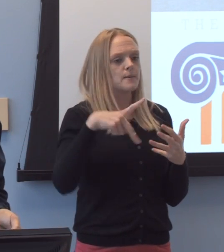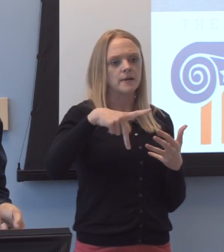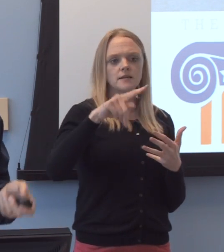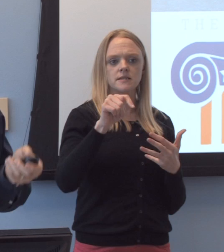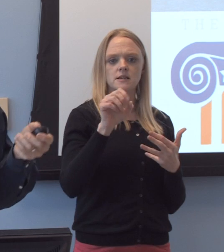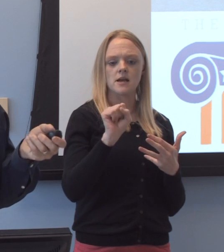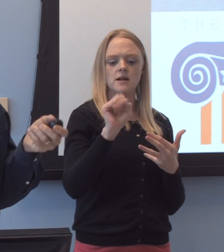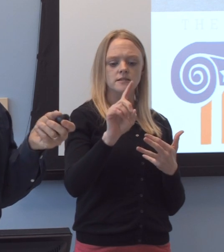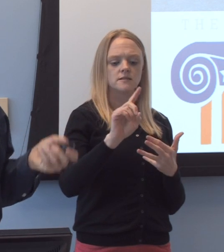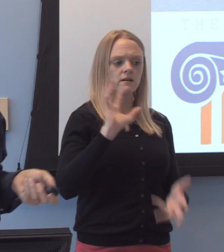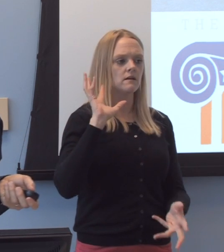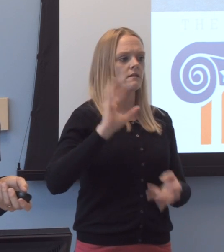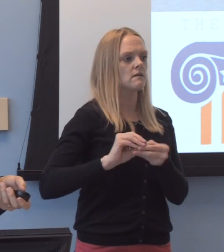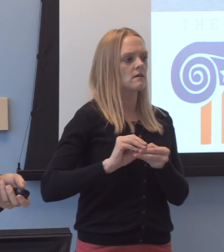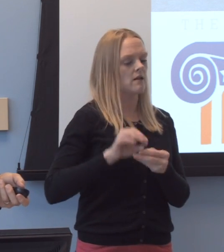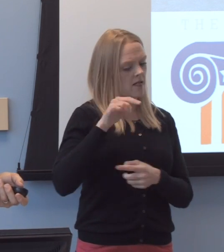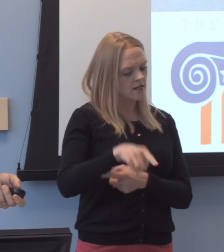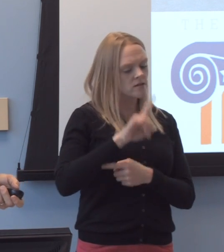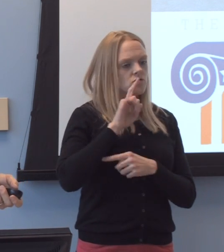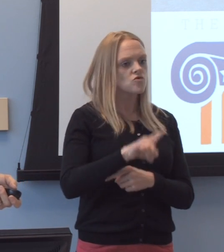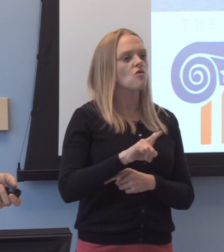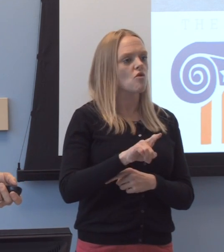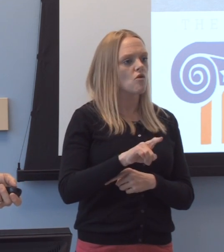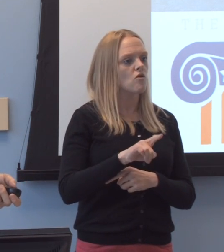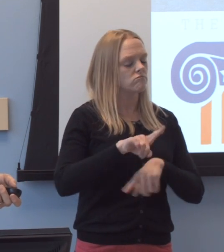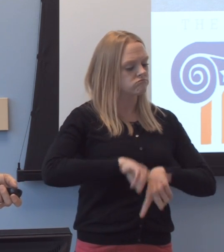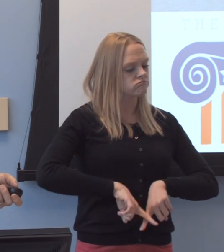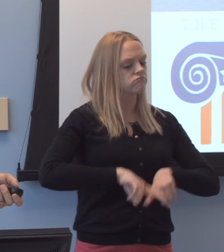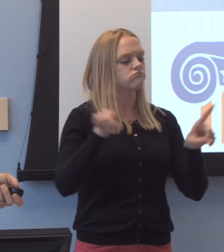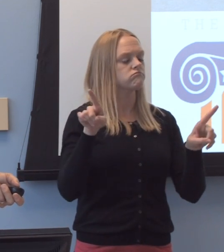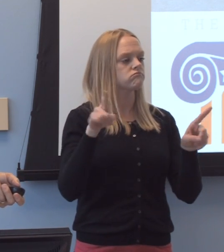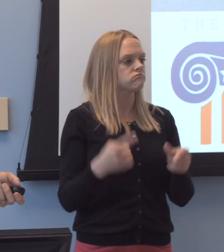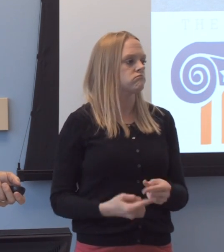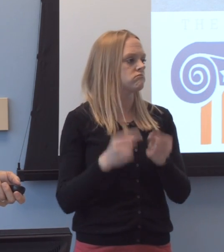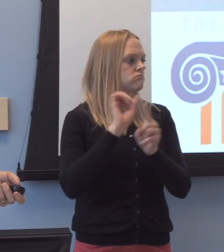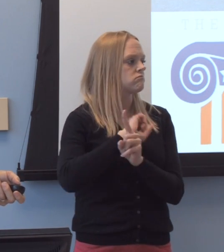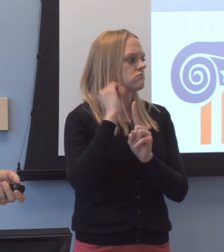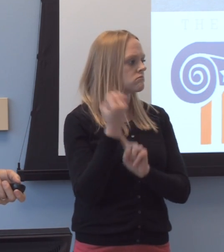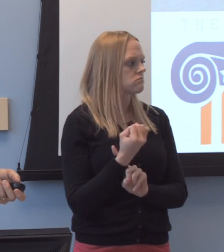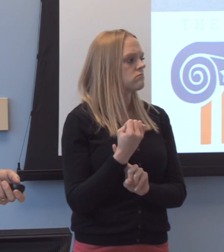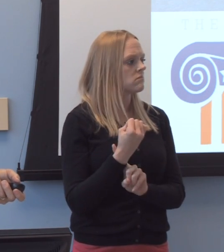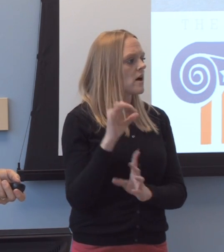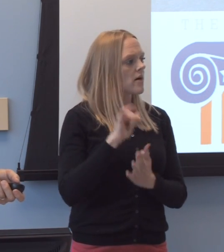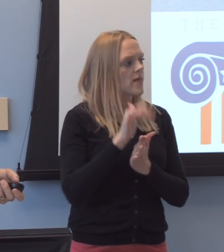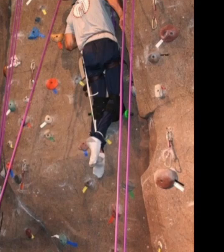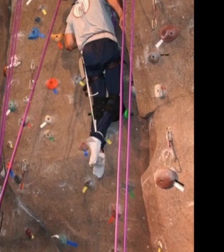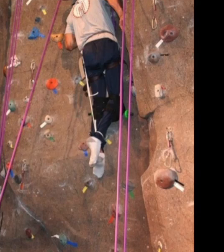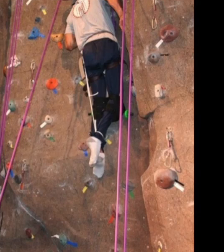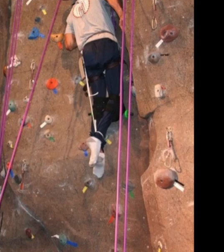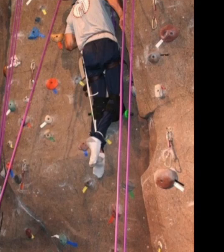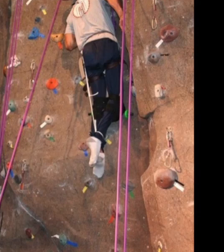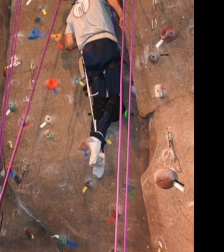I mean, these are extraordinary conditions that, uh-uh, will require considerable study and effort